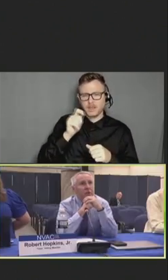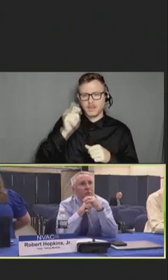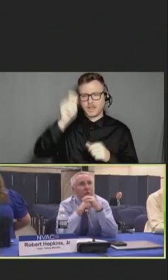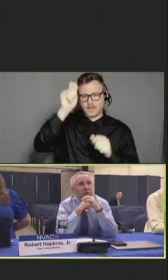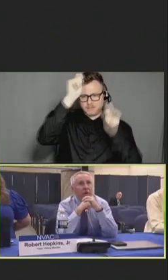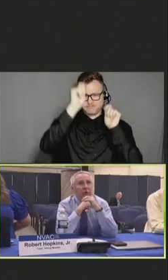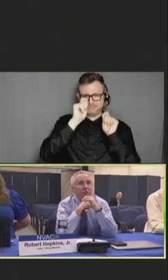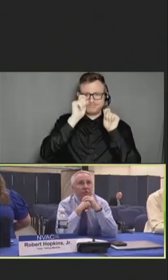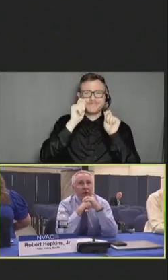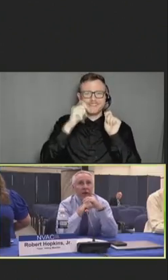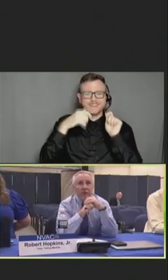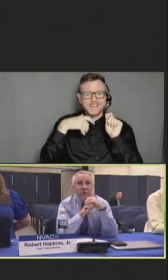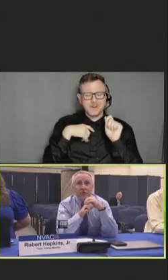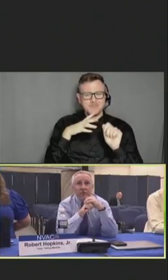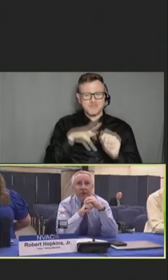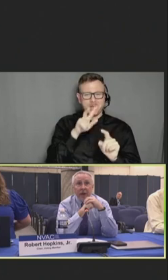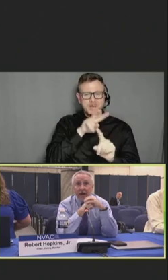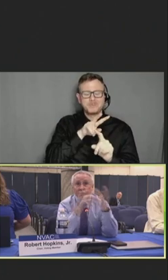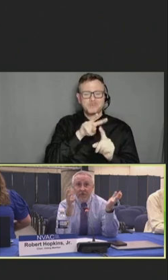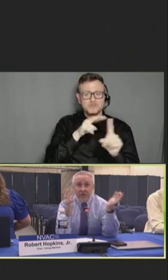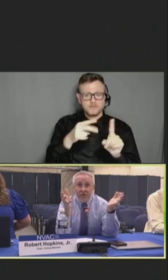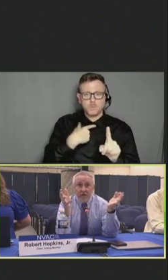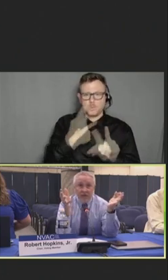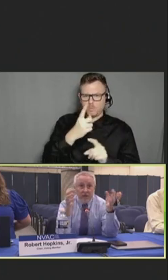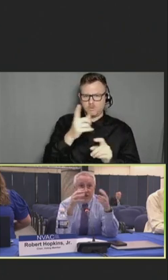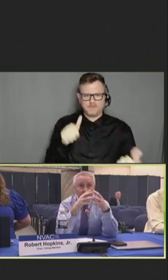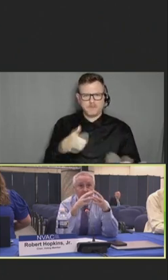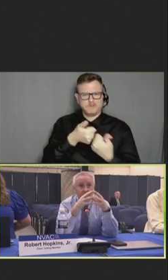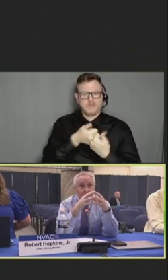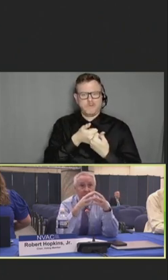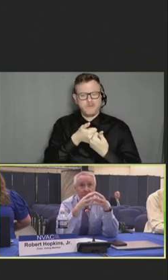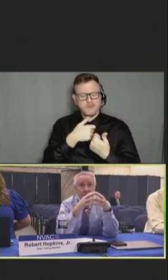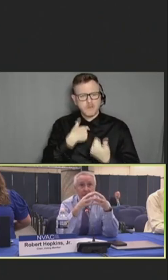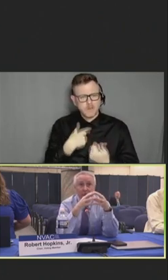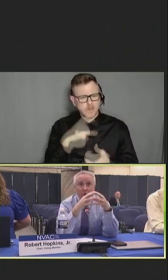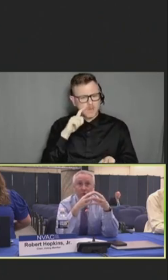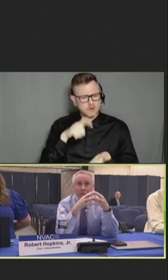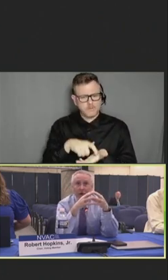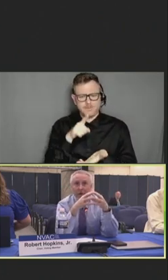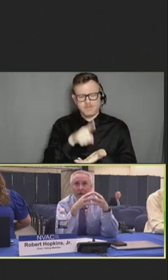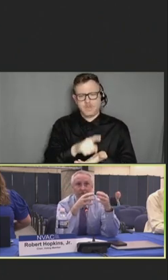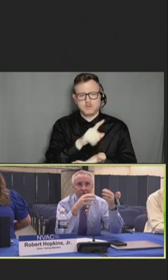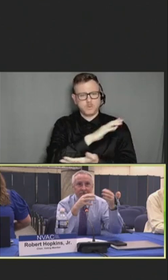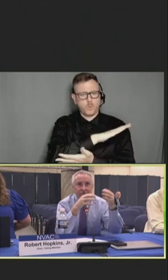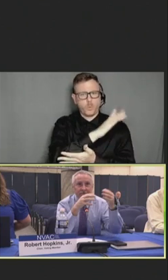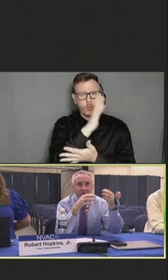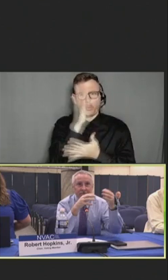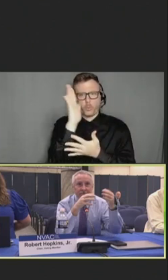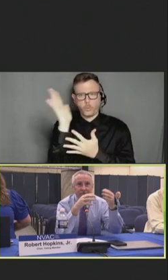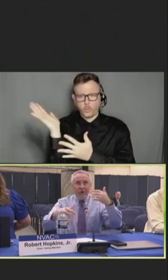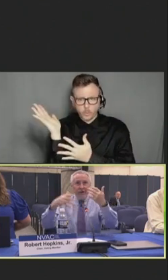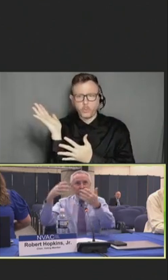one of the other challenges that I see in this spectrum of burnout, moral injury, all